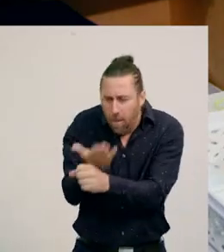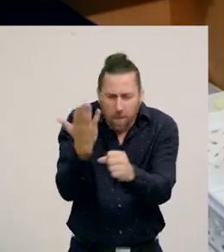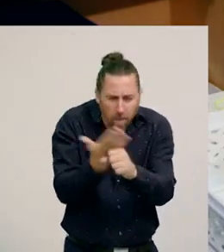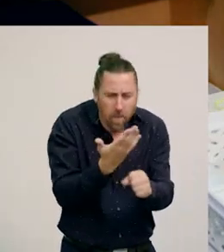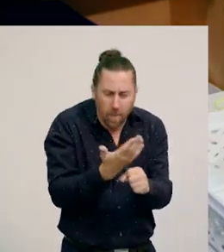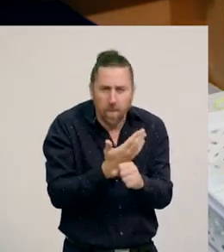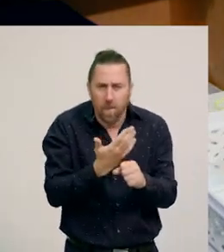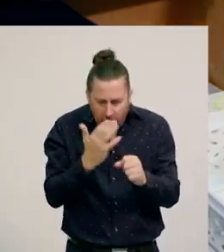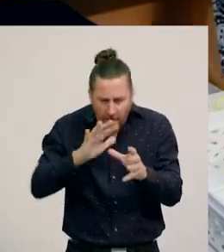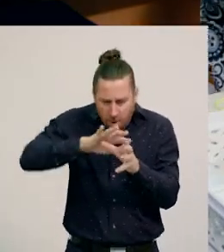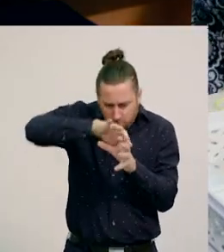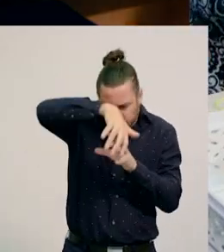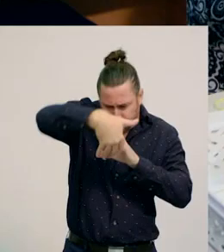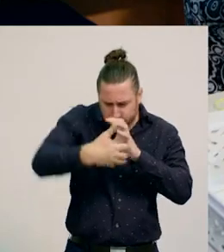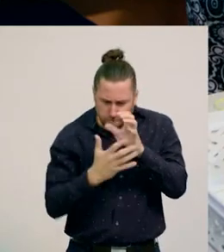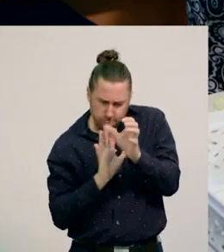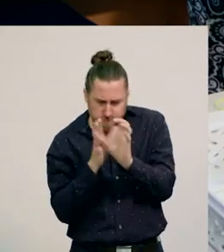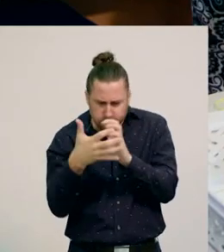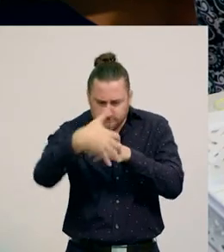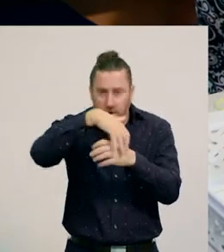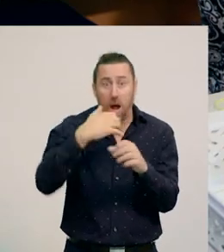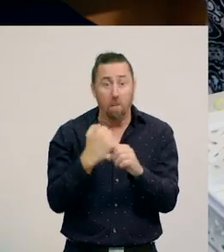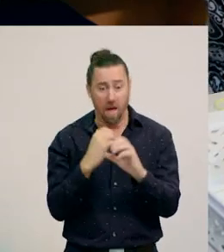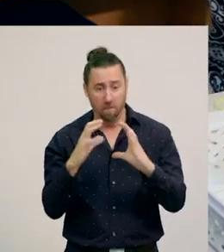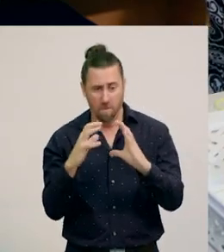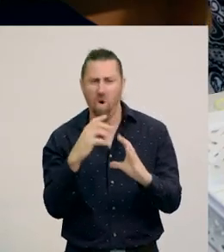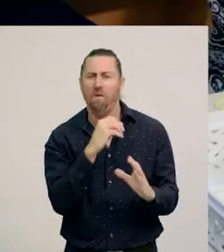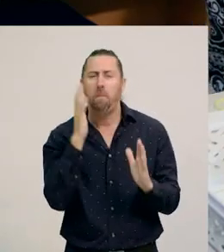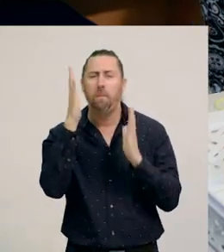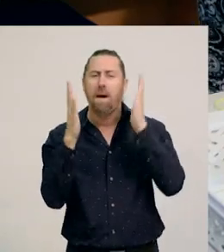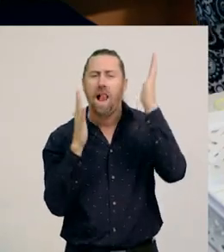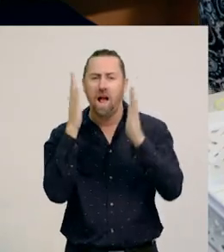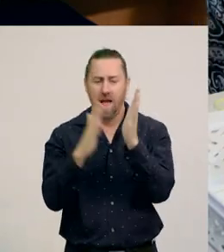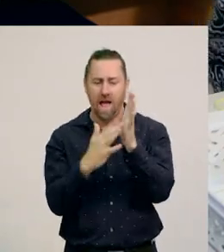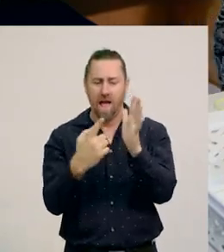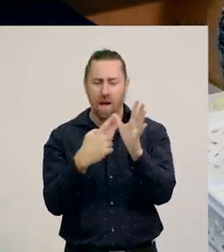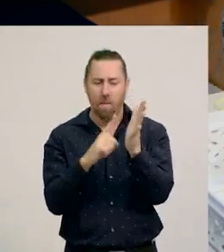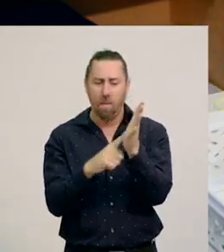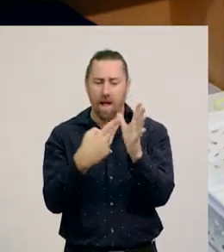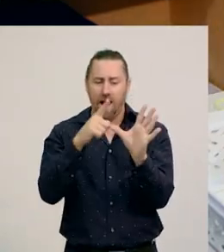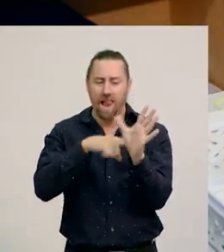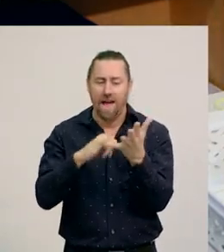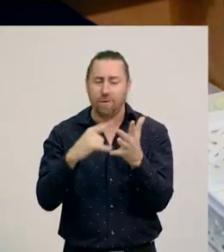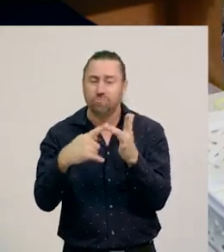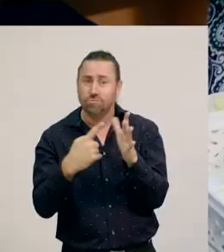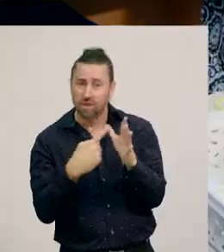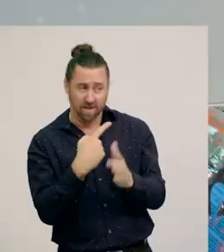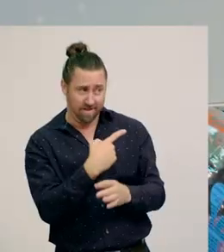It comes from Malaysia, which is about where this dot is, in Asia.